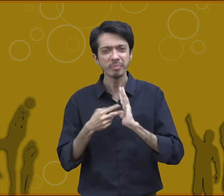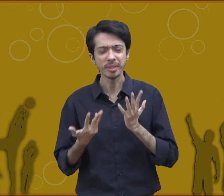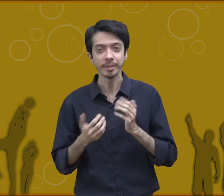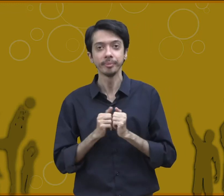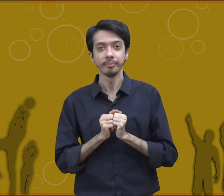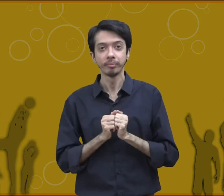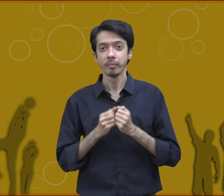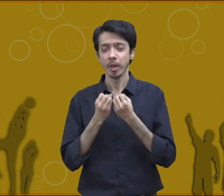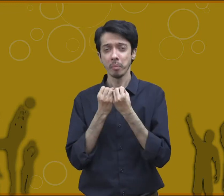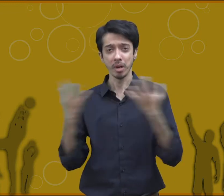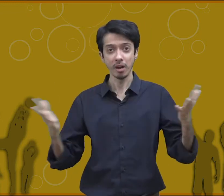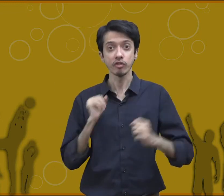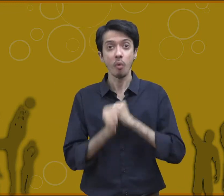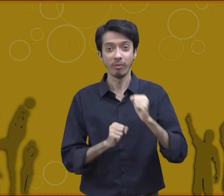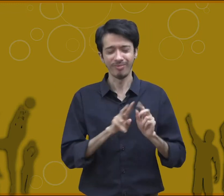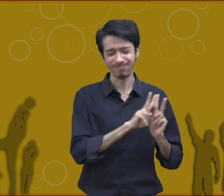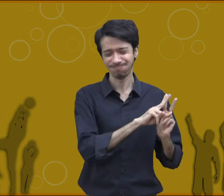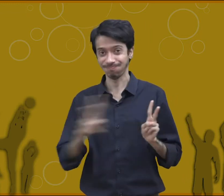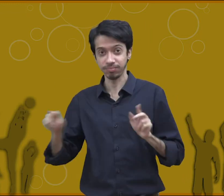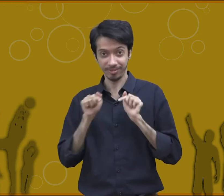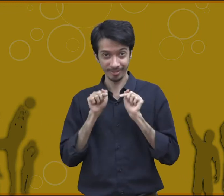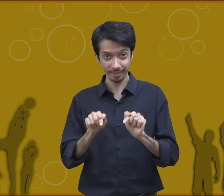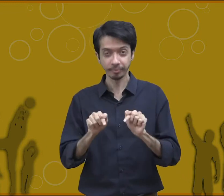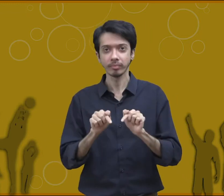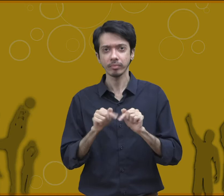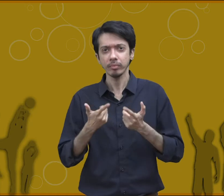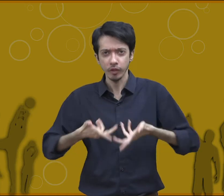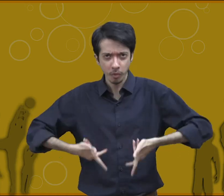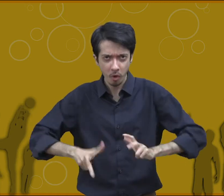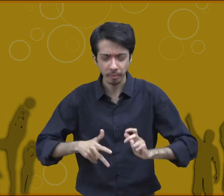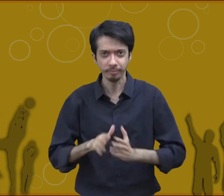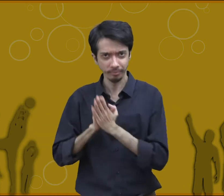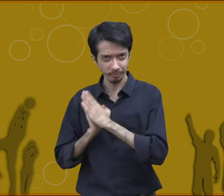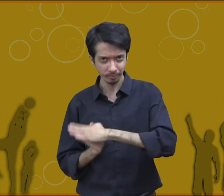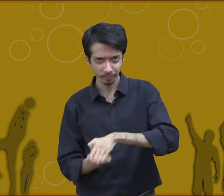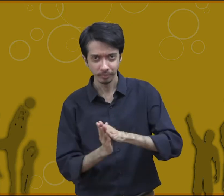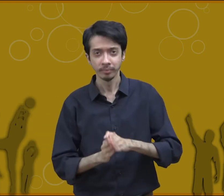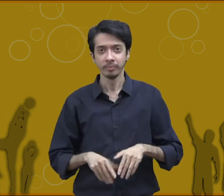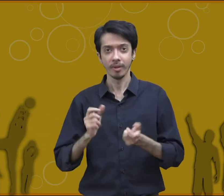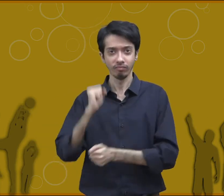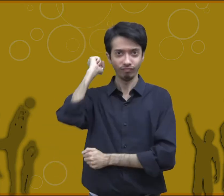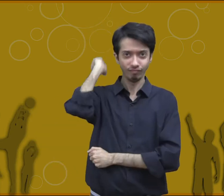There are different sports and games such as football, cricket, javelin throw,